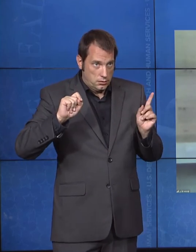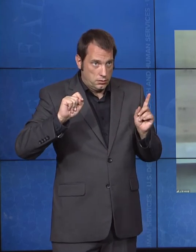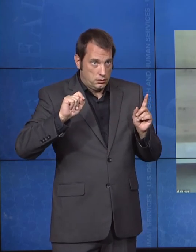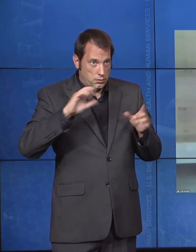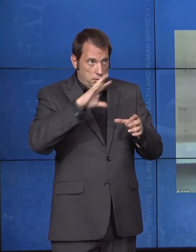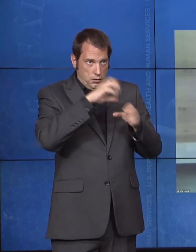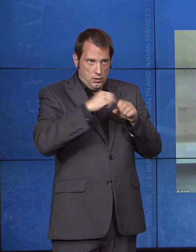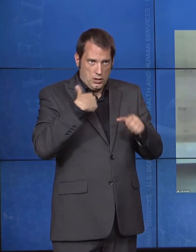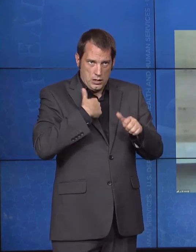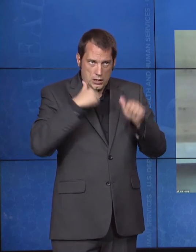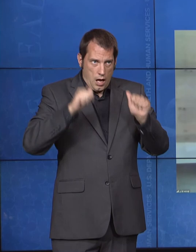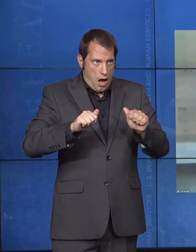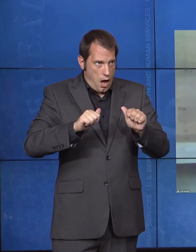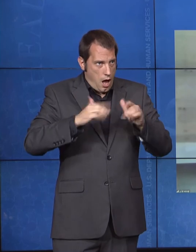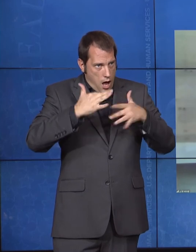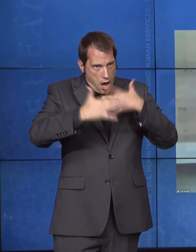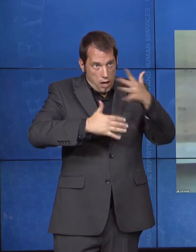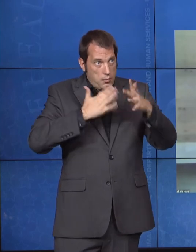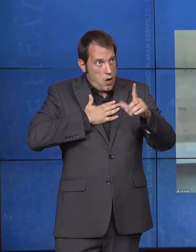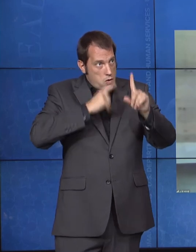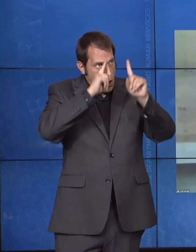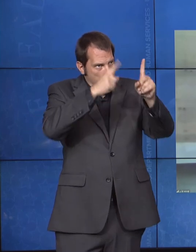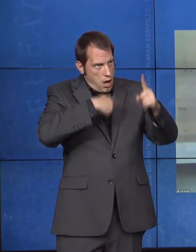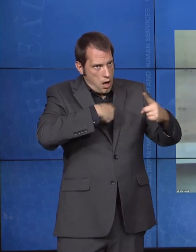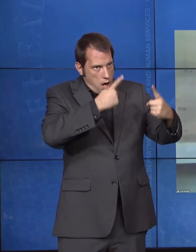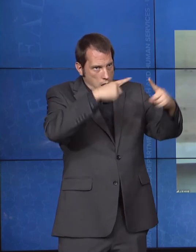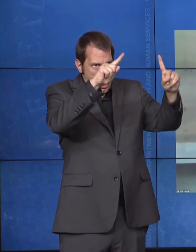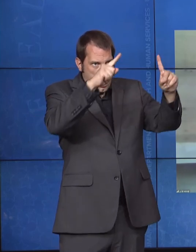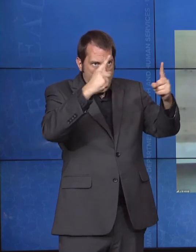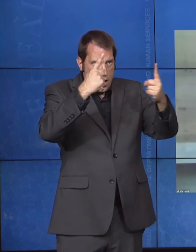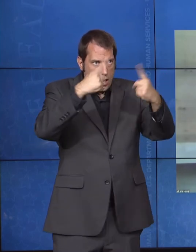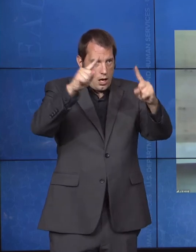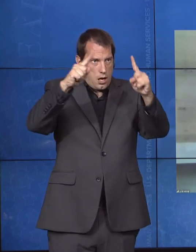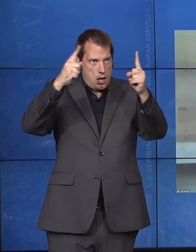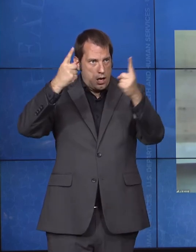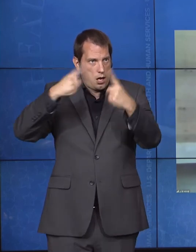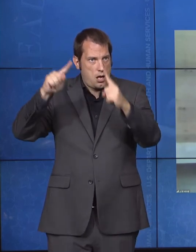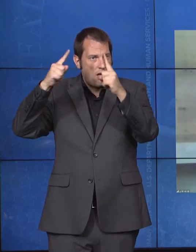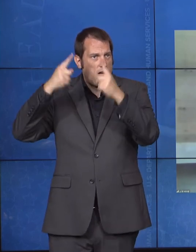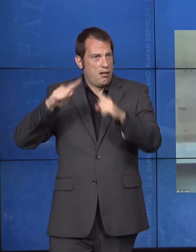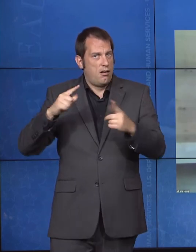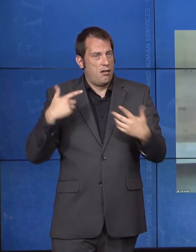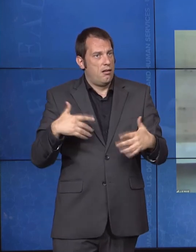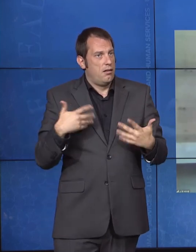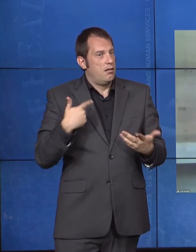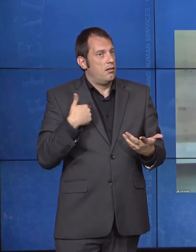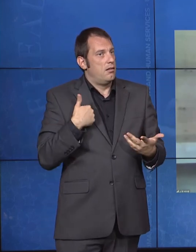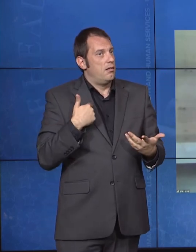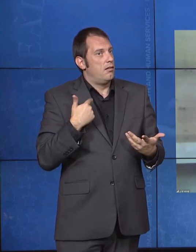occurred to me that I would ever be stopped or face barriers when I was going to school